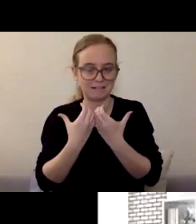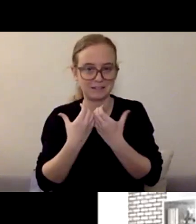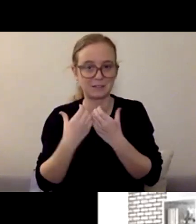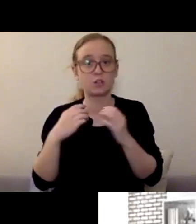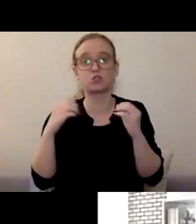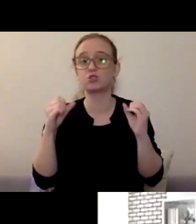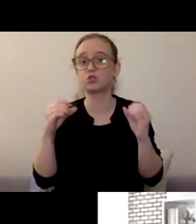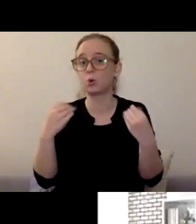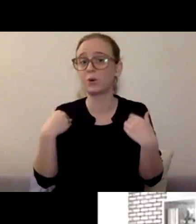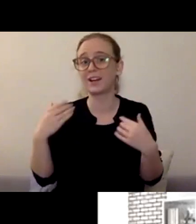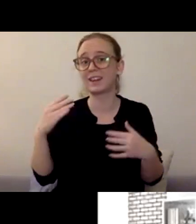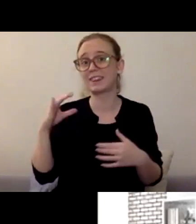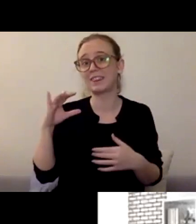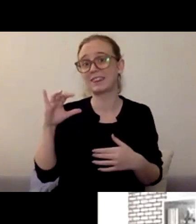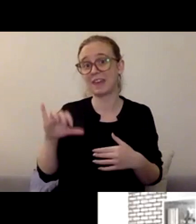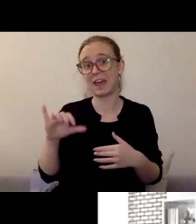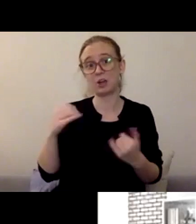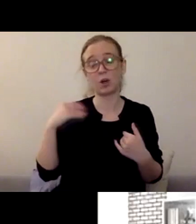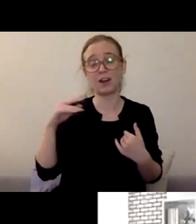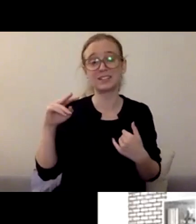and what we've found is that school counselors